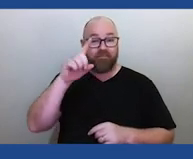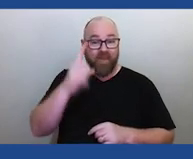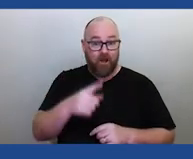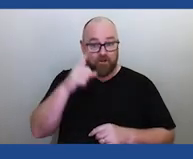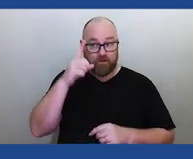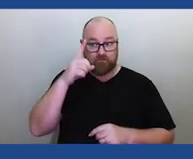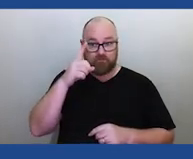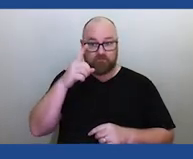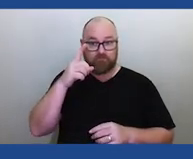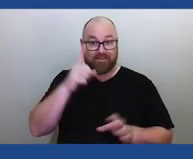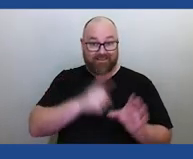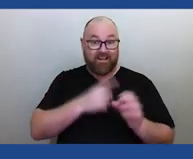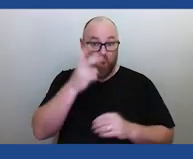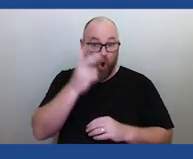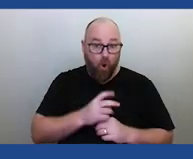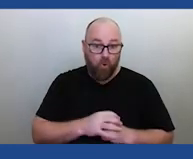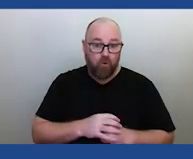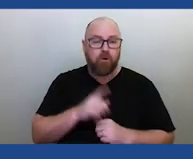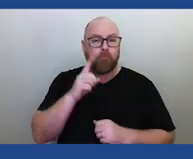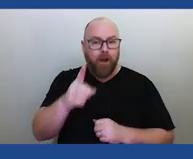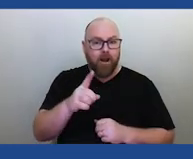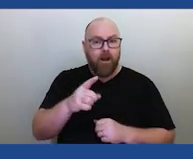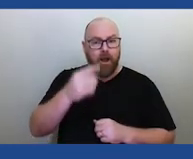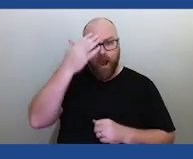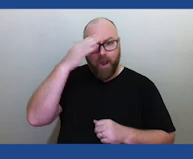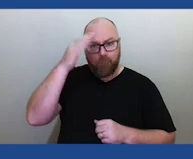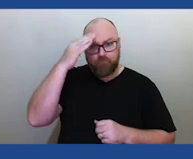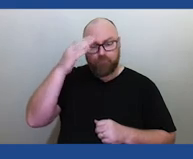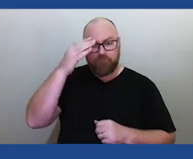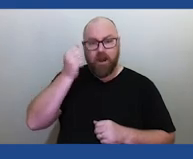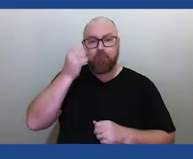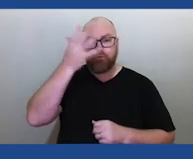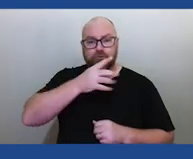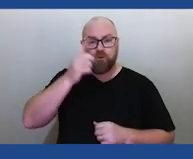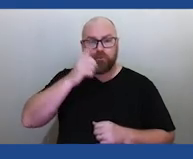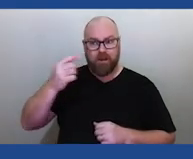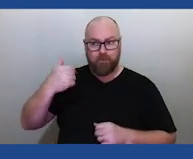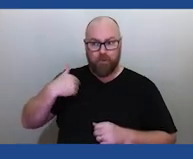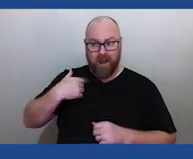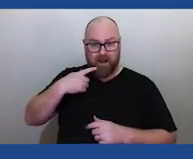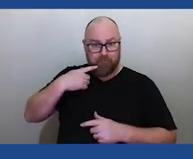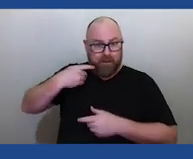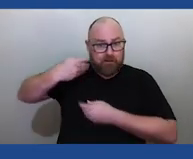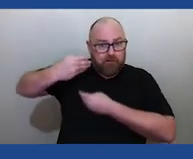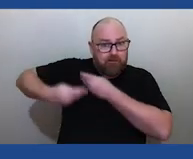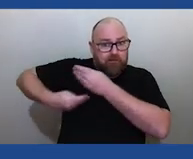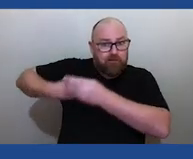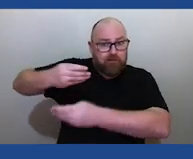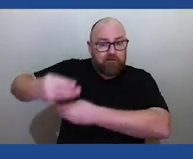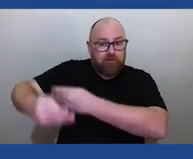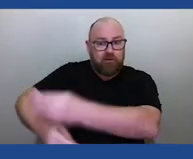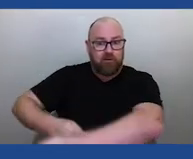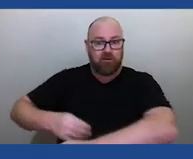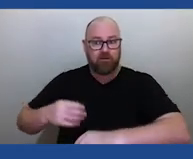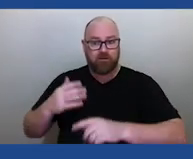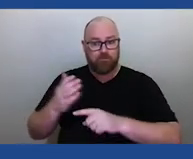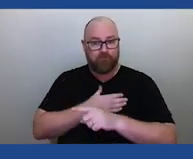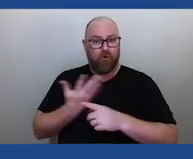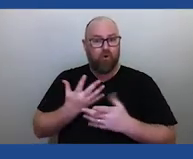have been passing knowledge about that down into the 1930's before was even confirmed to be a meteorite crater